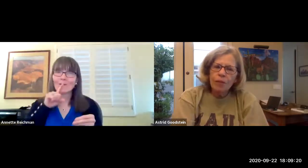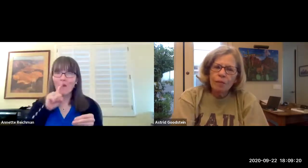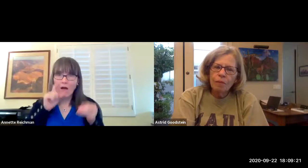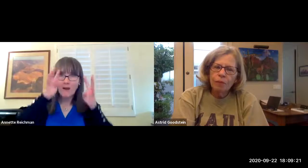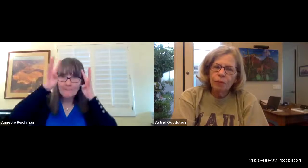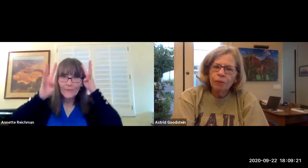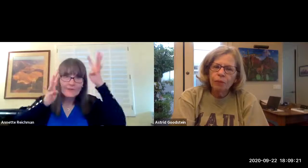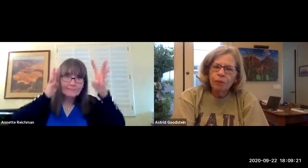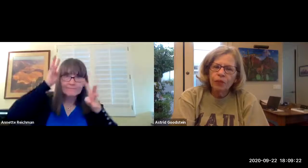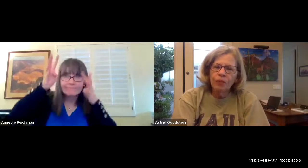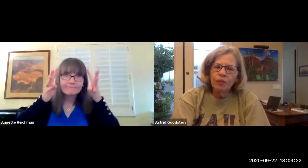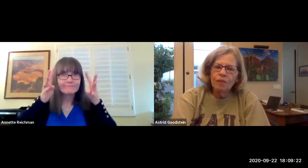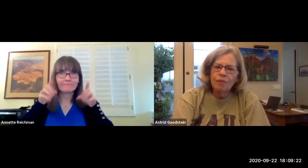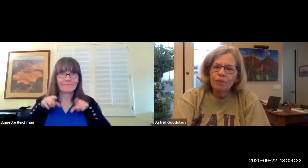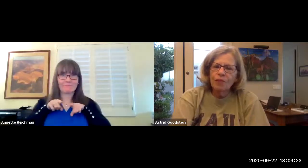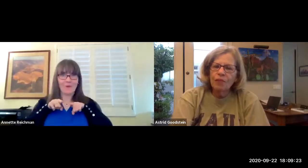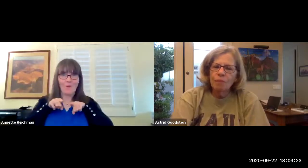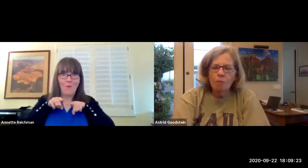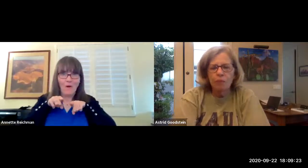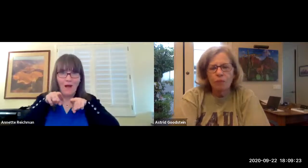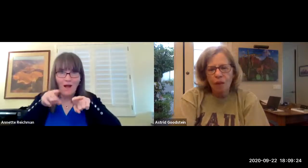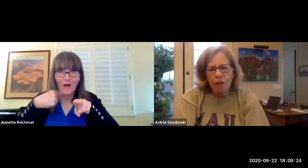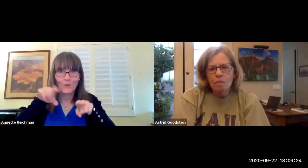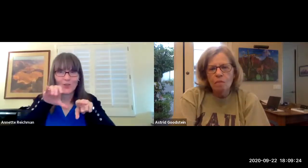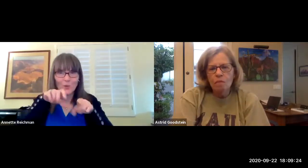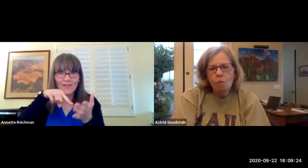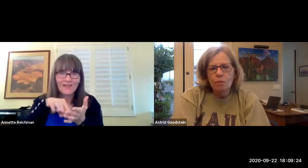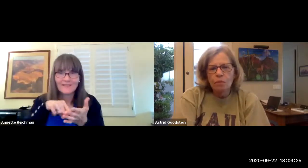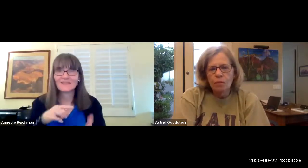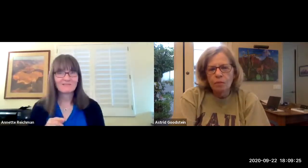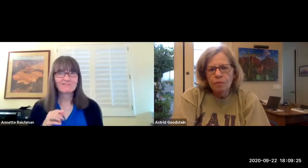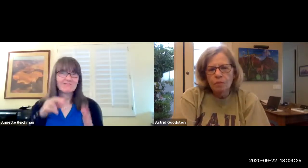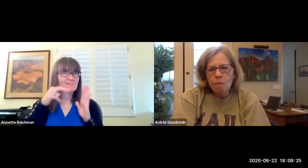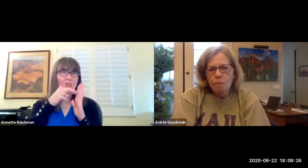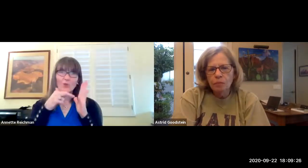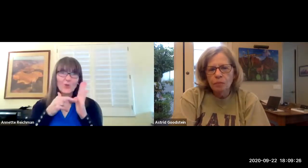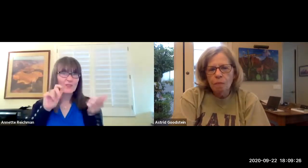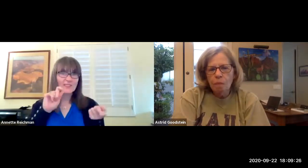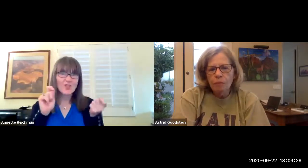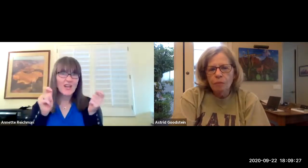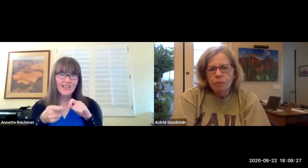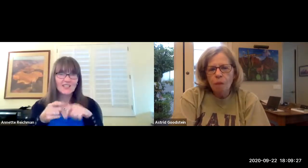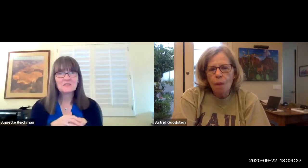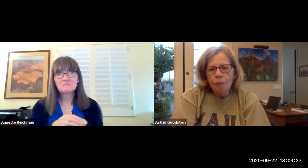we are flexible we're innovative